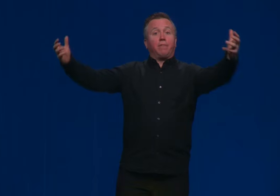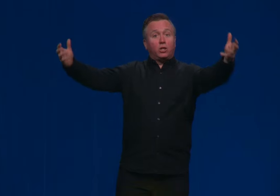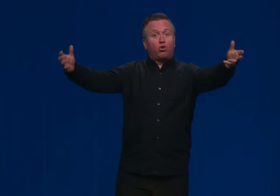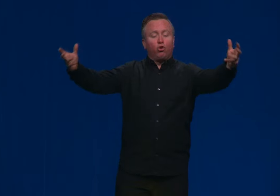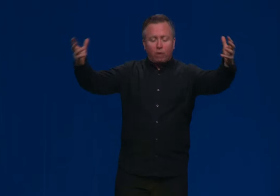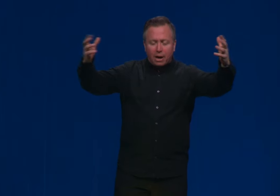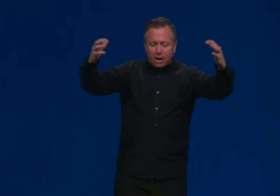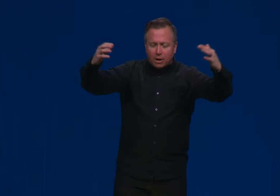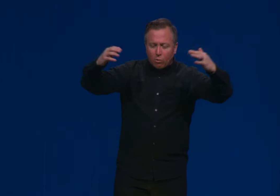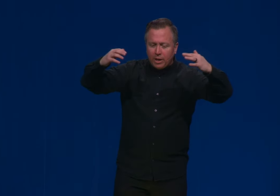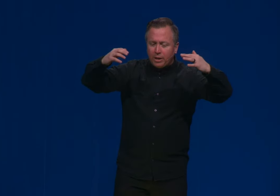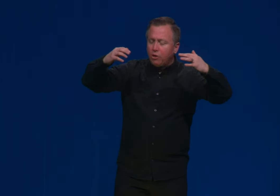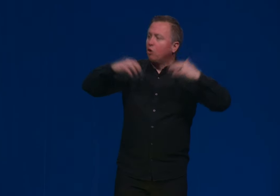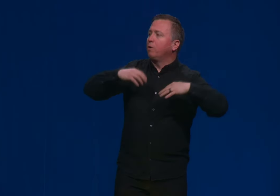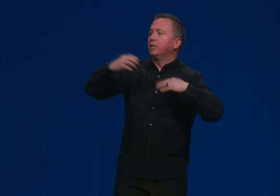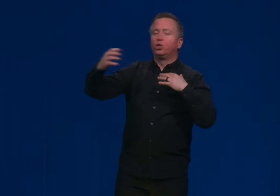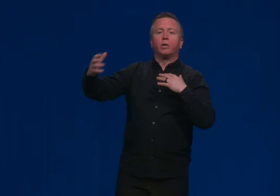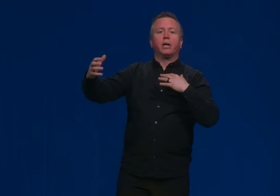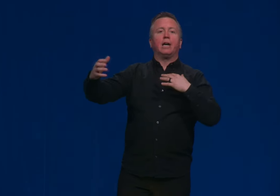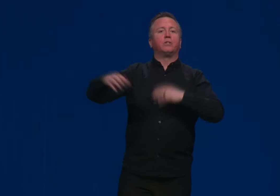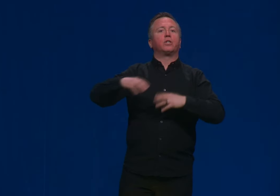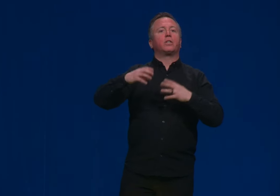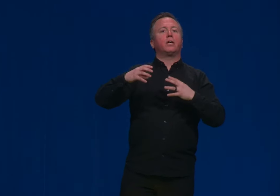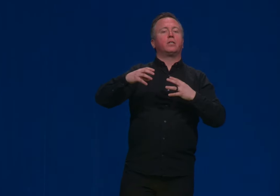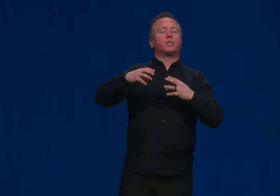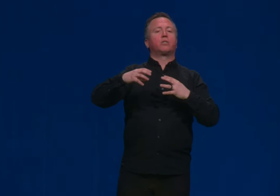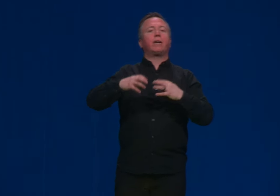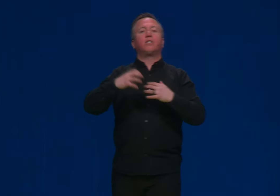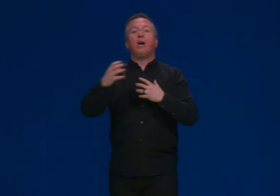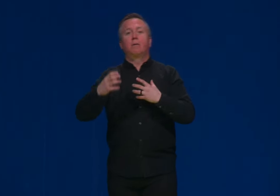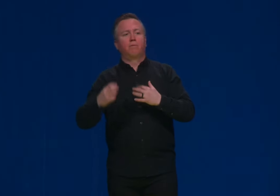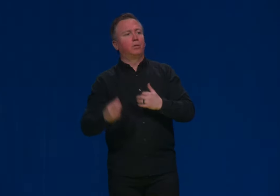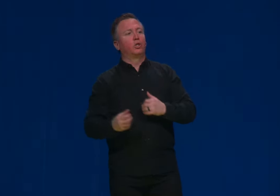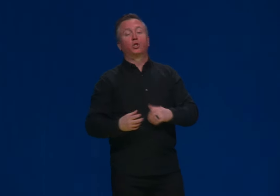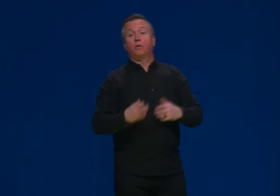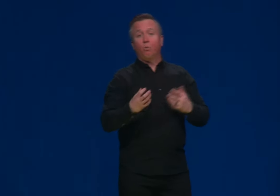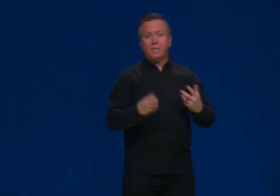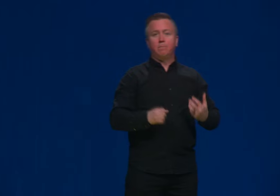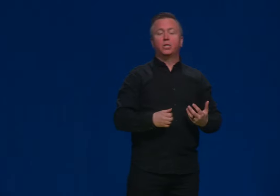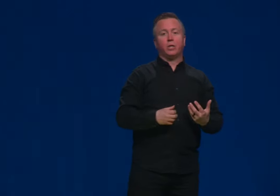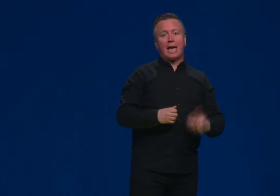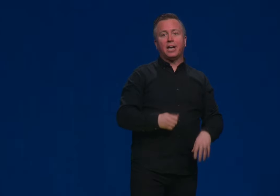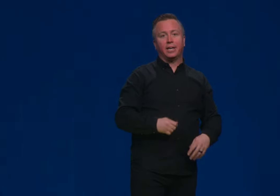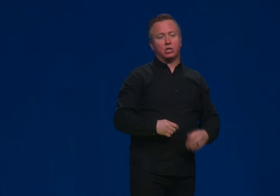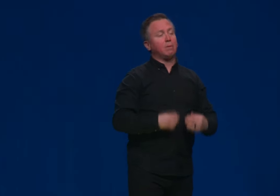If that's true, how do we know and enjoy God? There's this great document from the church called the Westminster Catechism.